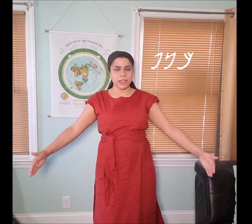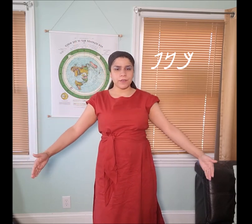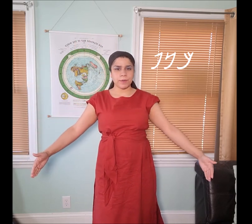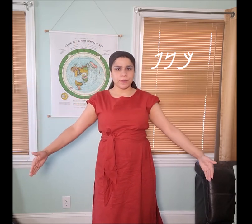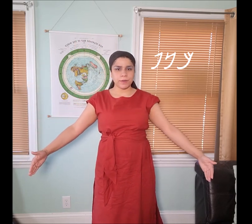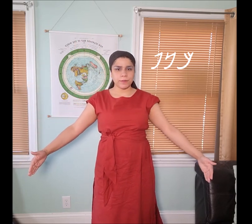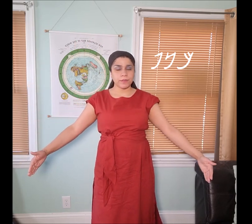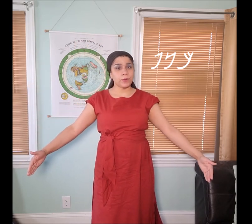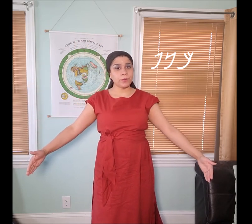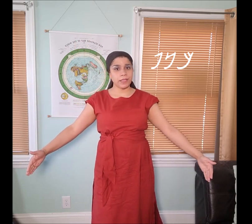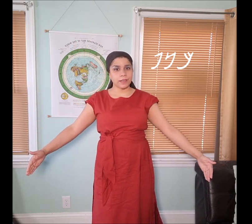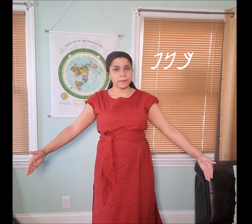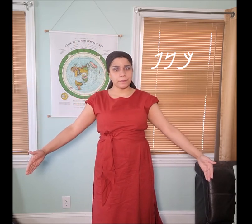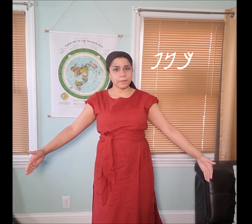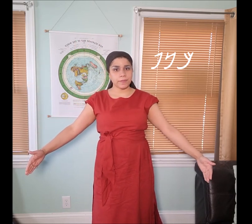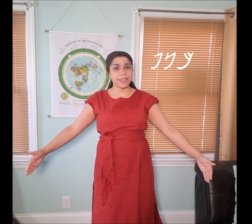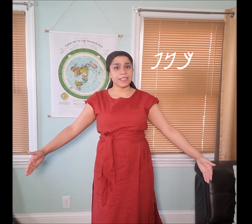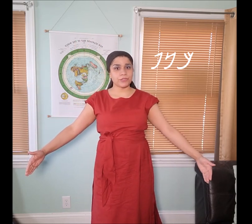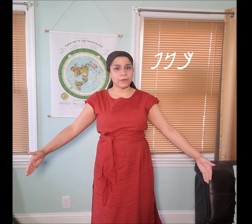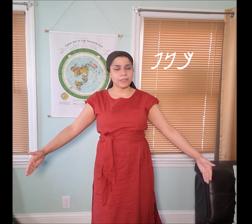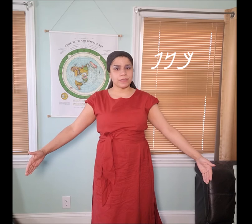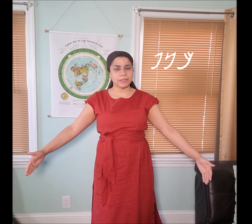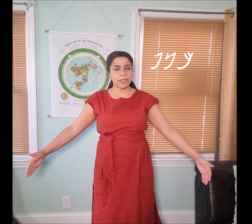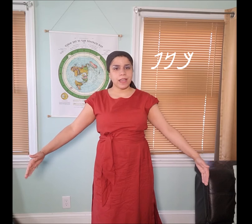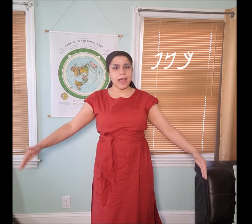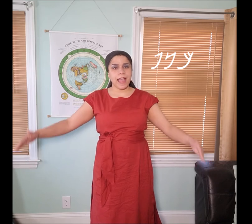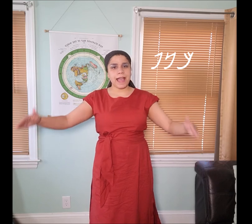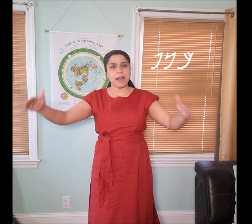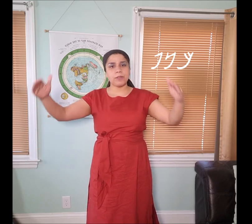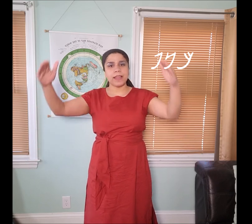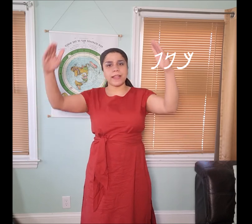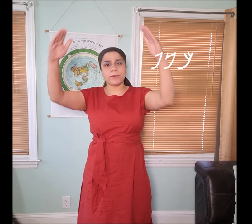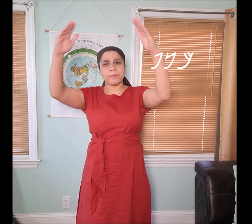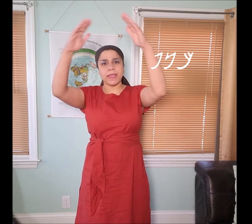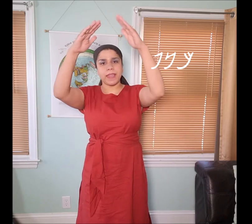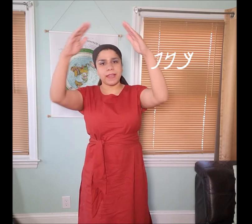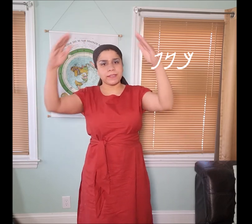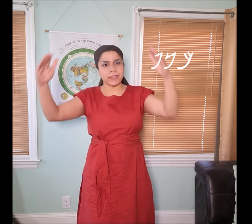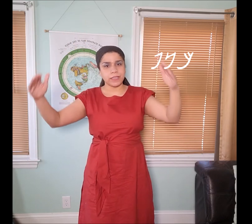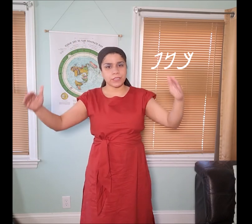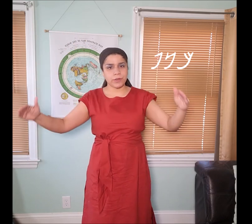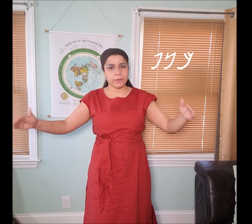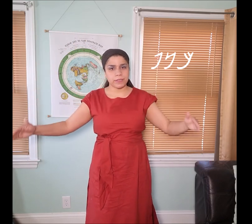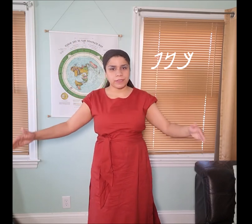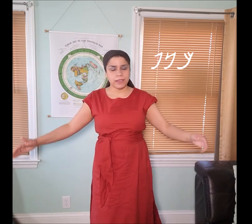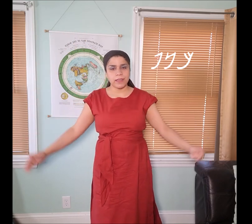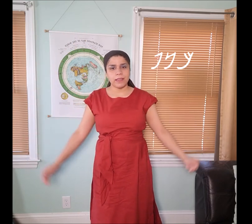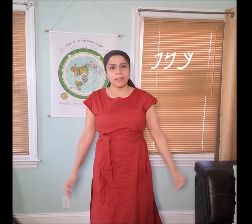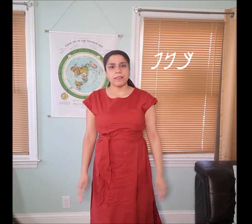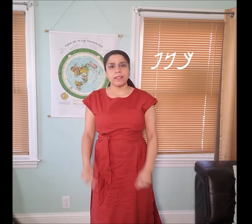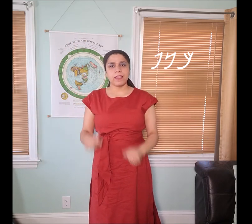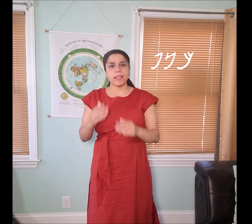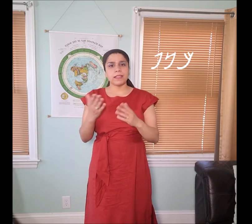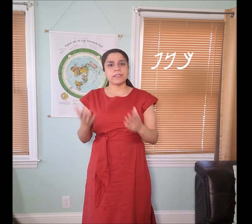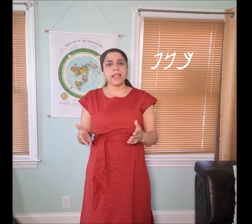of a bird, the wing, the extremities. I outlined with my hands the extremities it's like